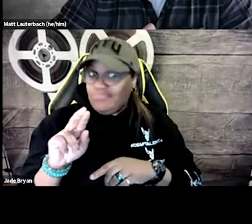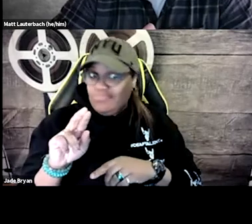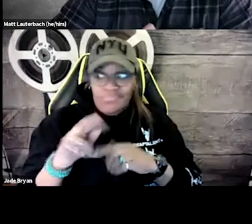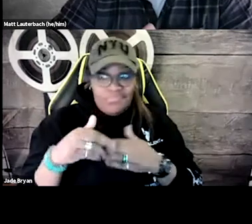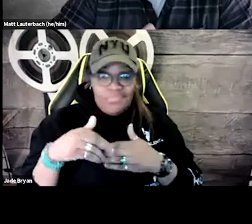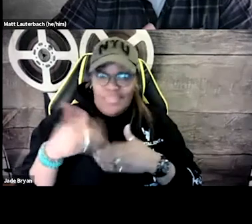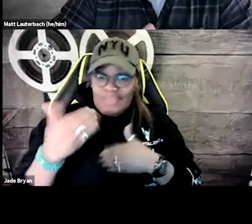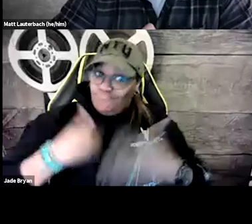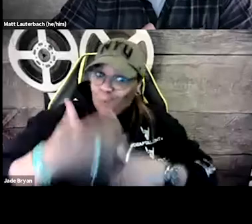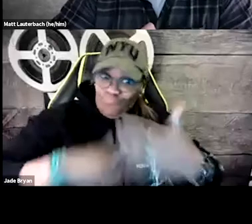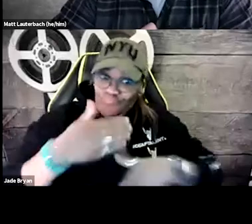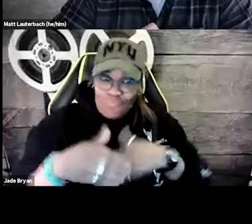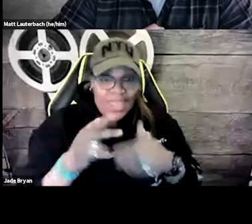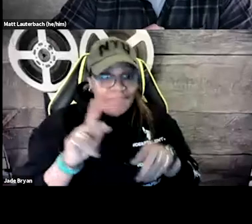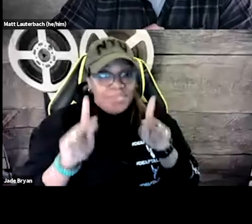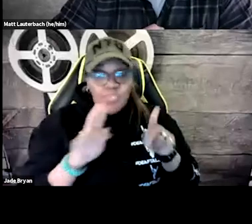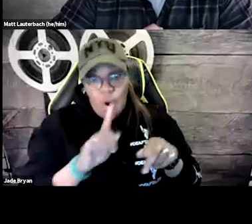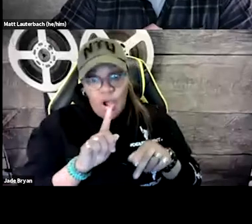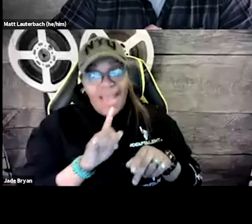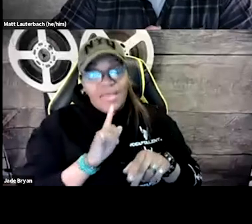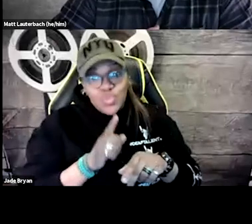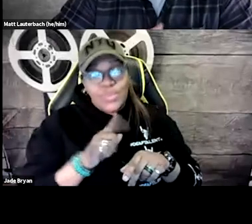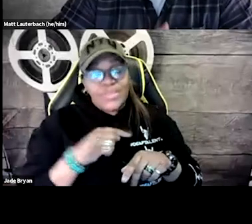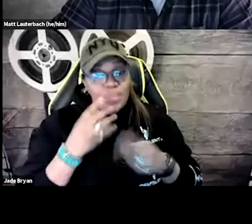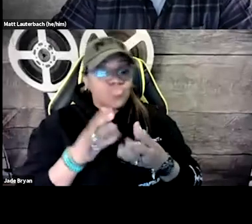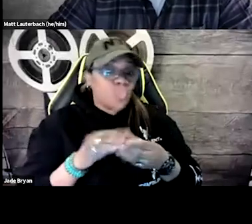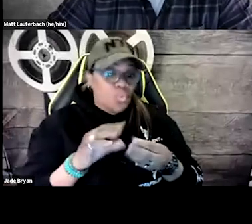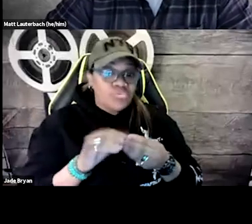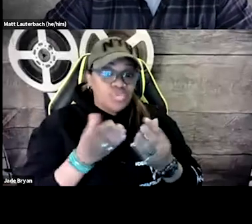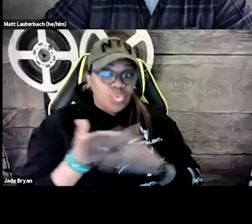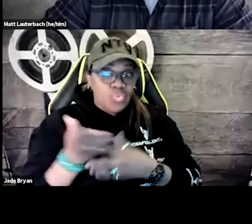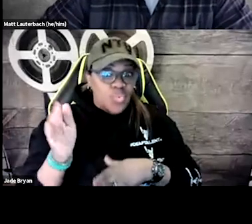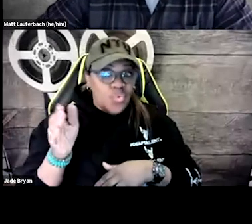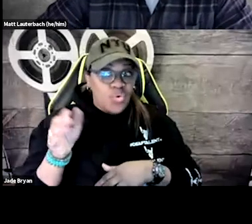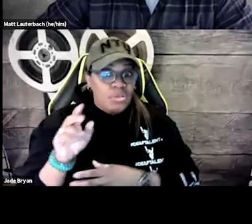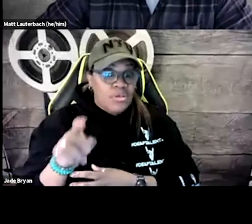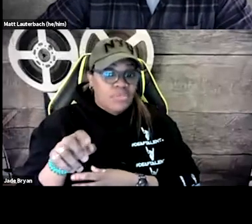VR and XR are steadily changing and evolving,